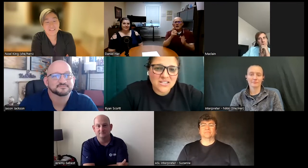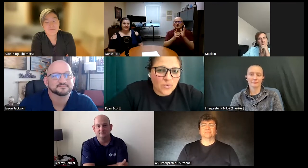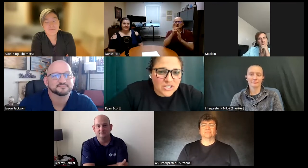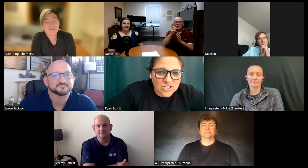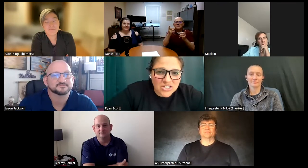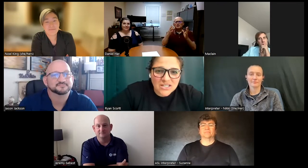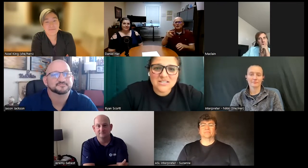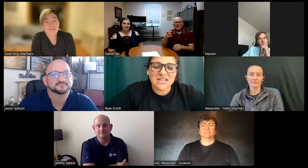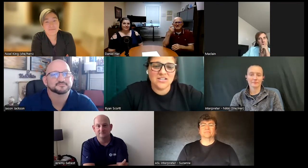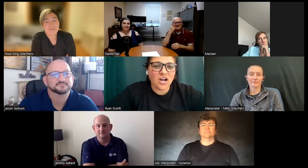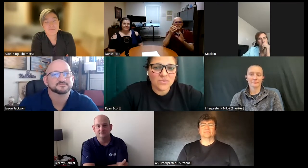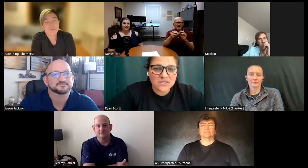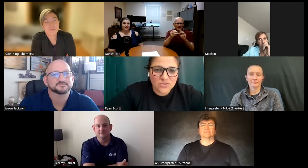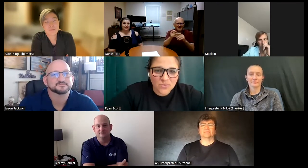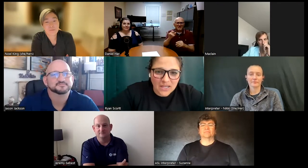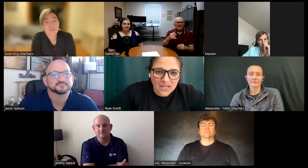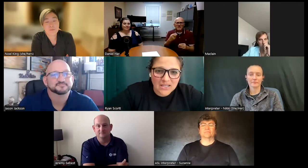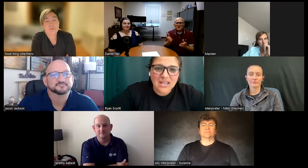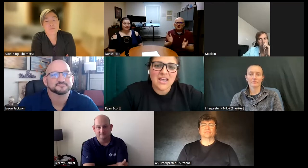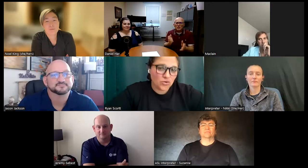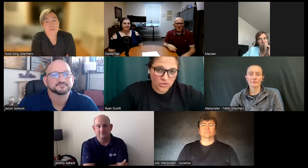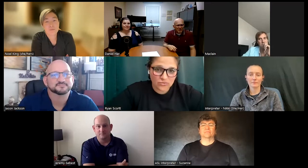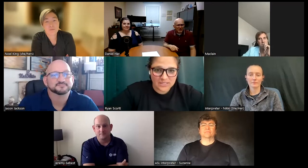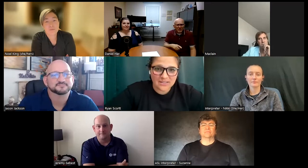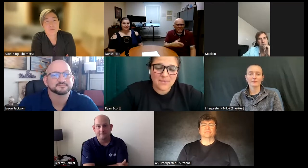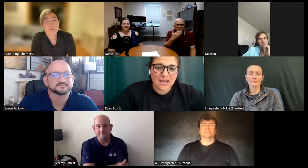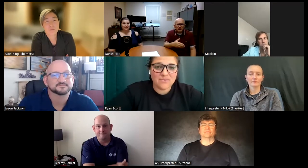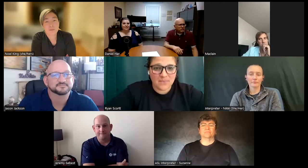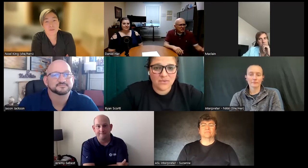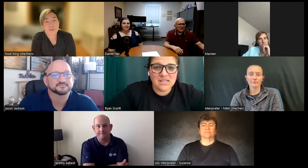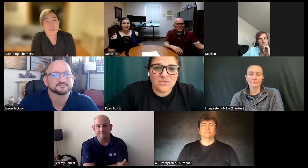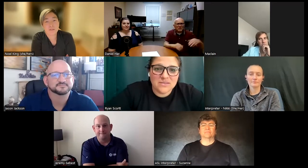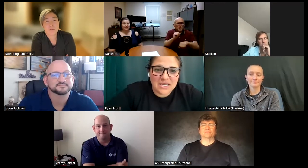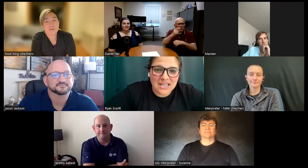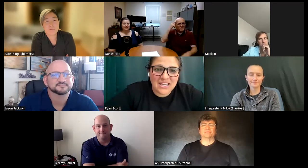ask questions and talk with Dwayne who you recently met when he was speaking